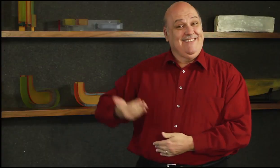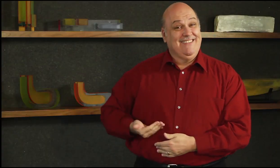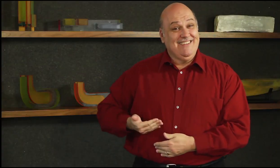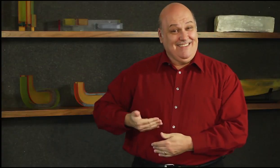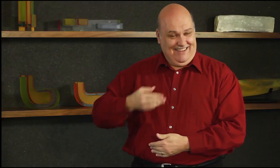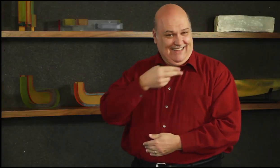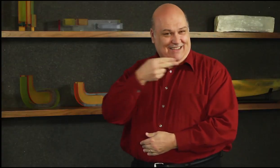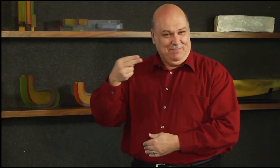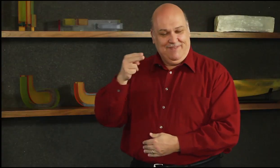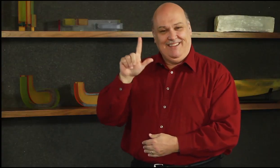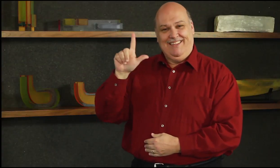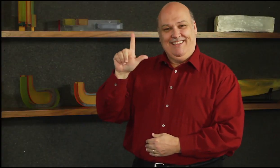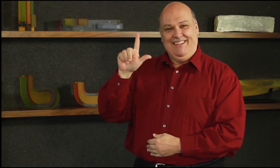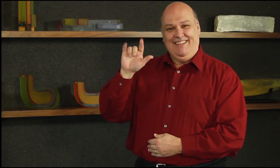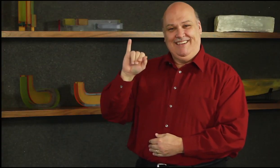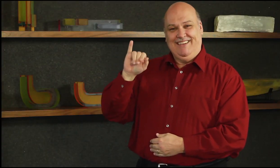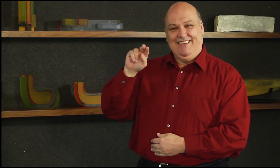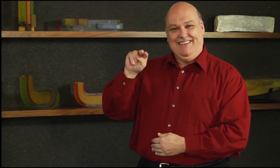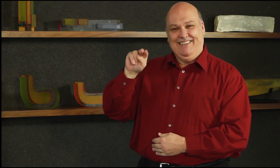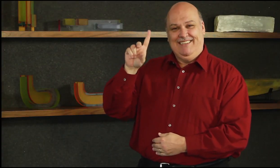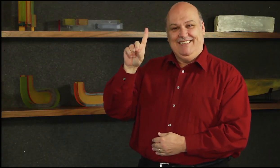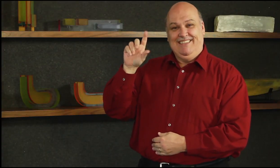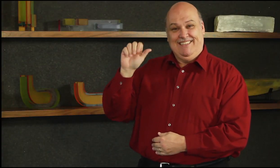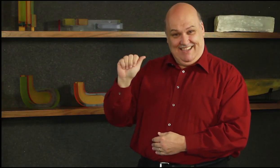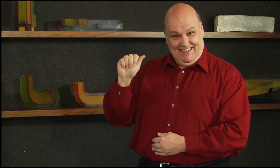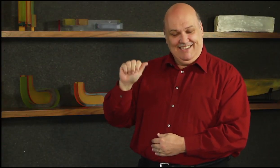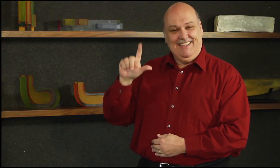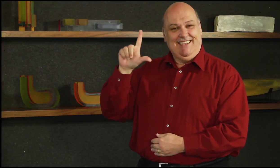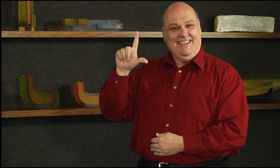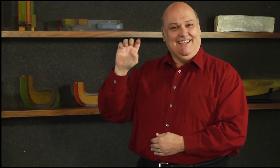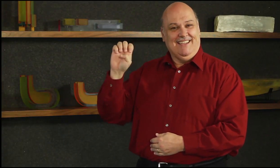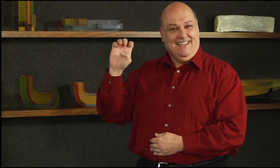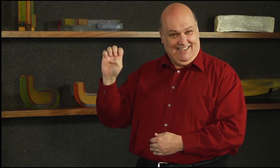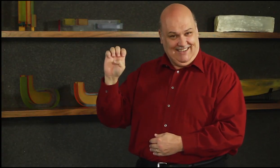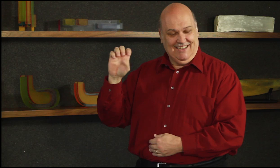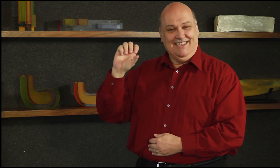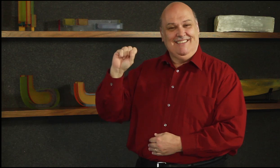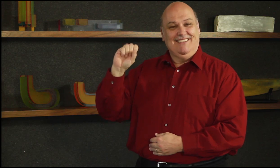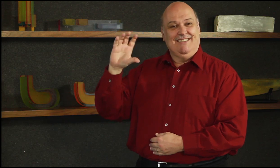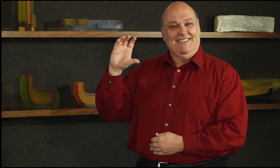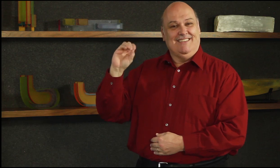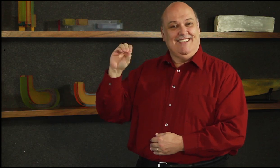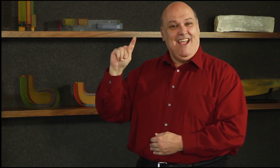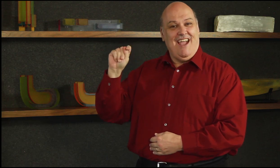Growing up, Linda Lee Scott had always been fascinated with rock-climbing but it wasn’t until a